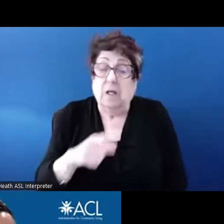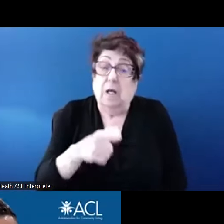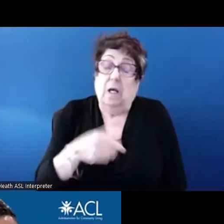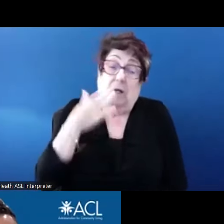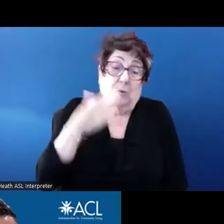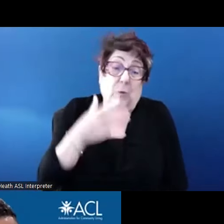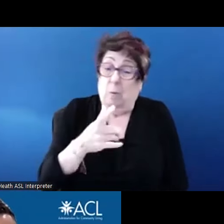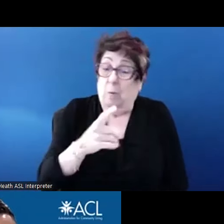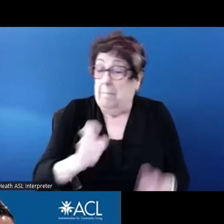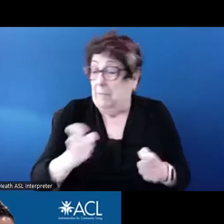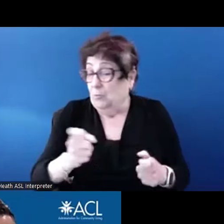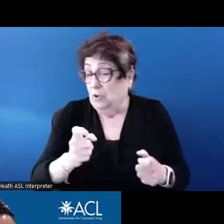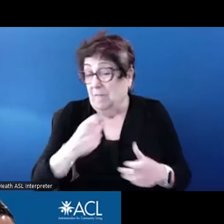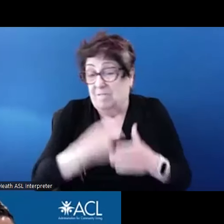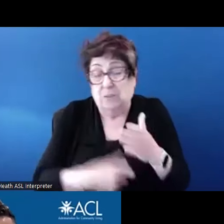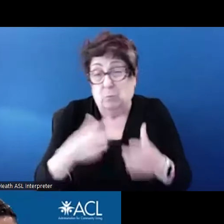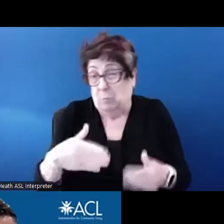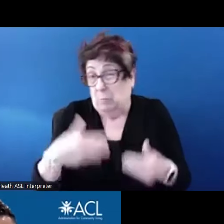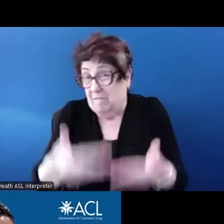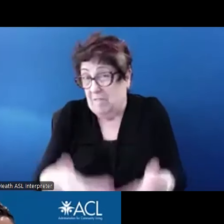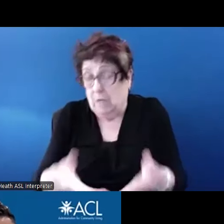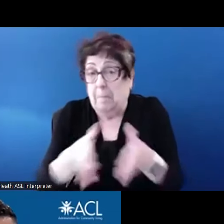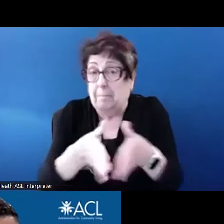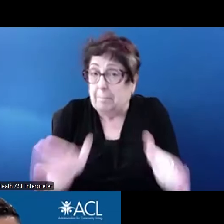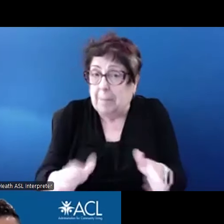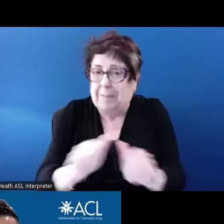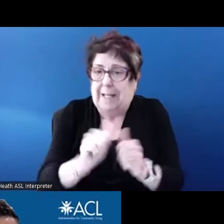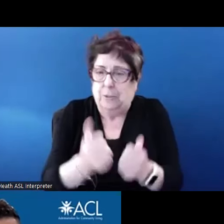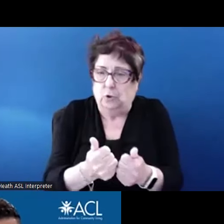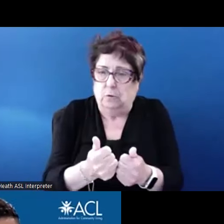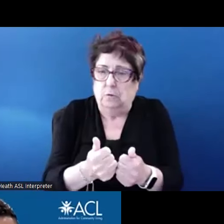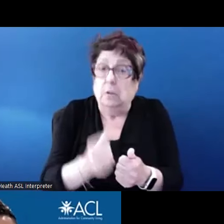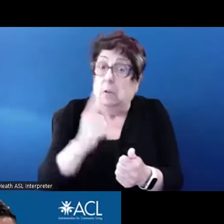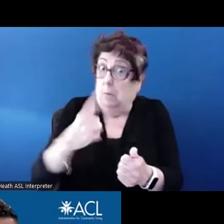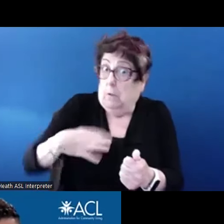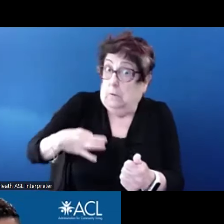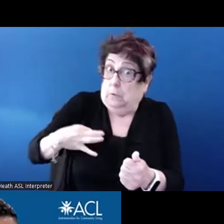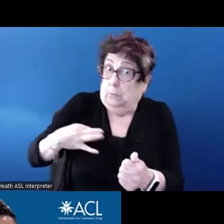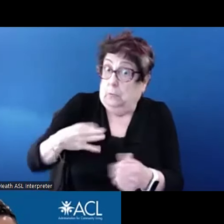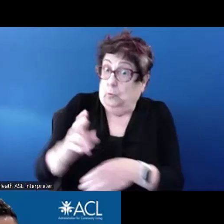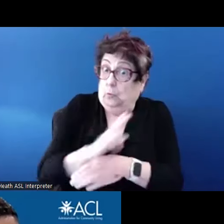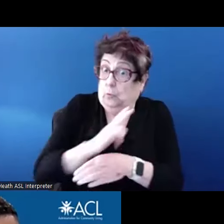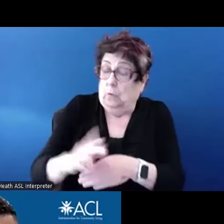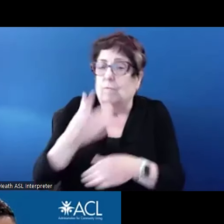agencies one eligible use is to cover security deposits. It is an eligible use. That said,